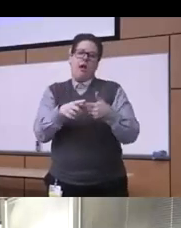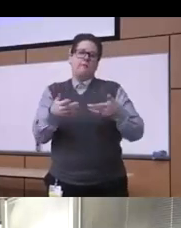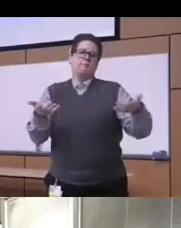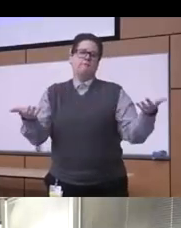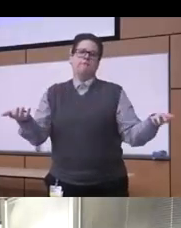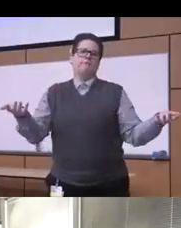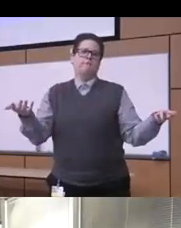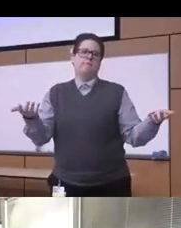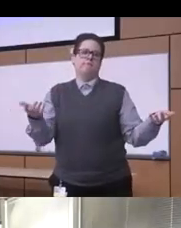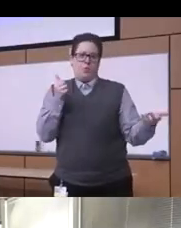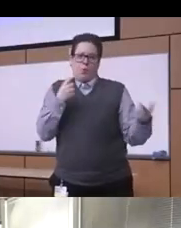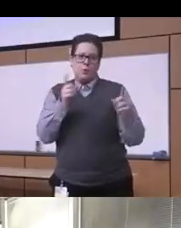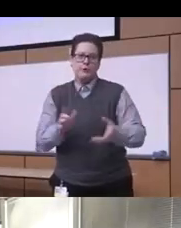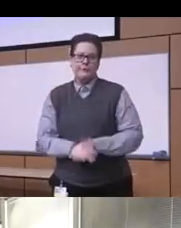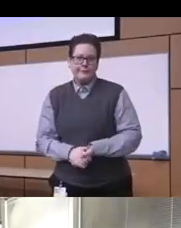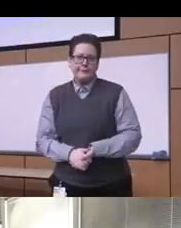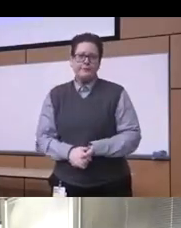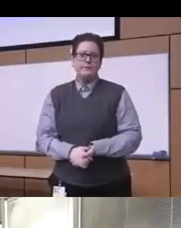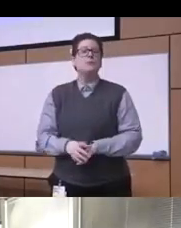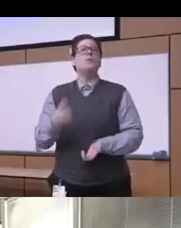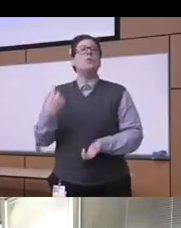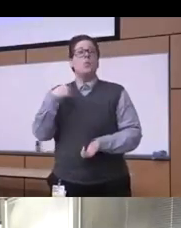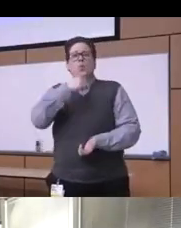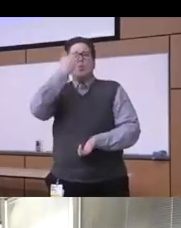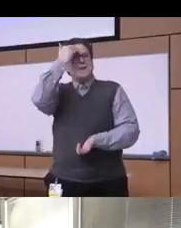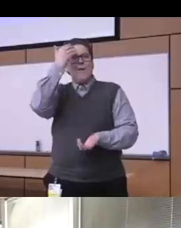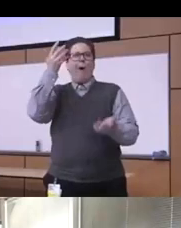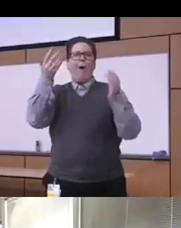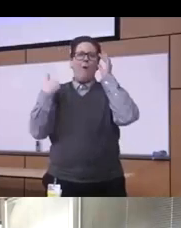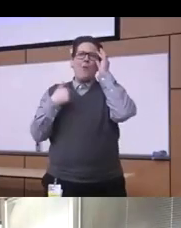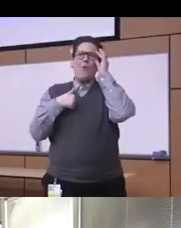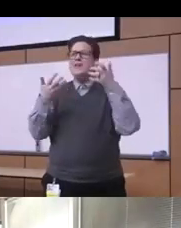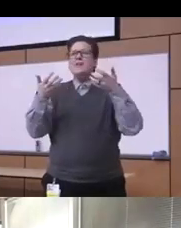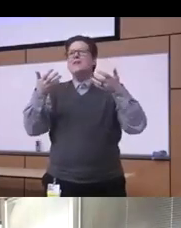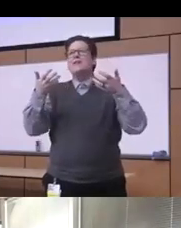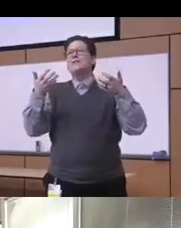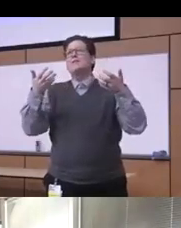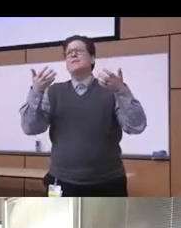wouldn't work and we know very well we don't want to have any kind of really a priority assumptions